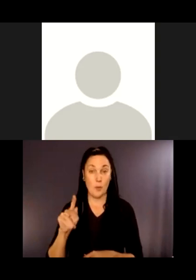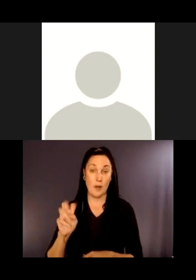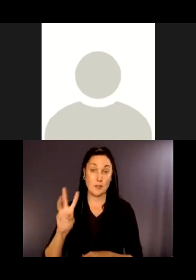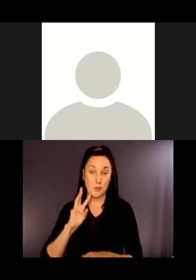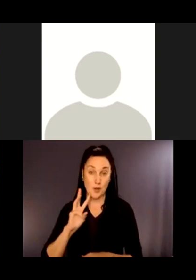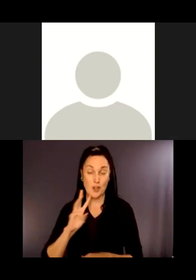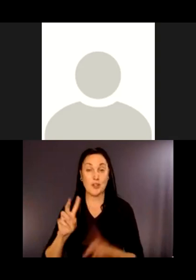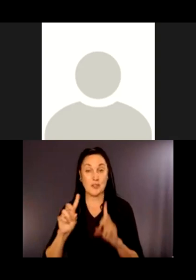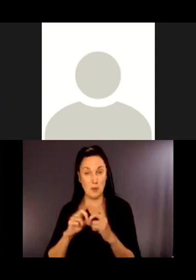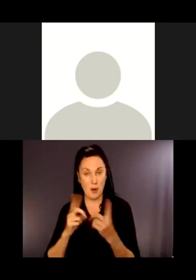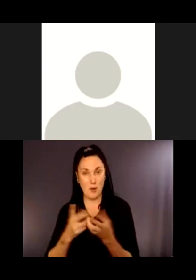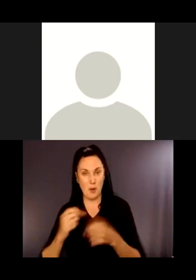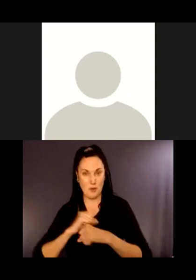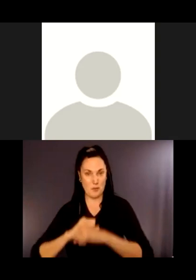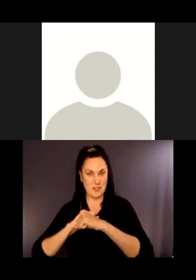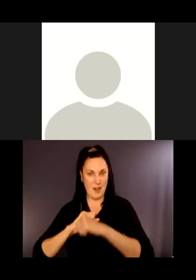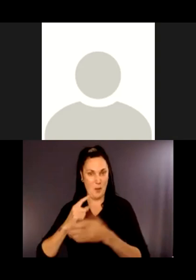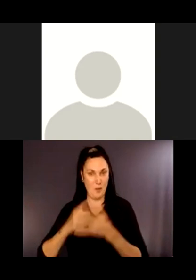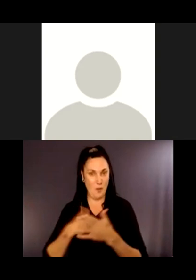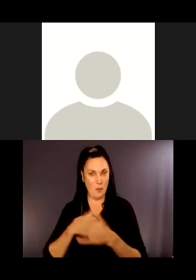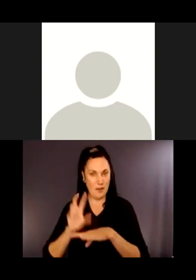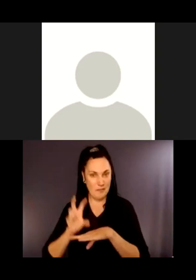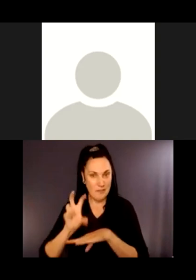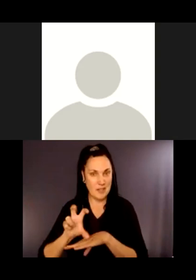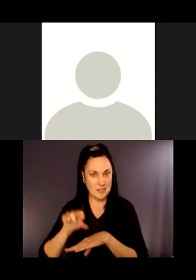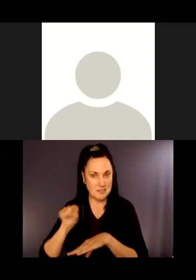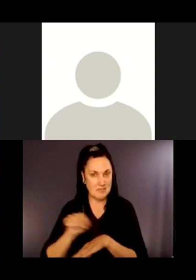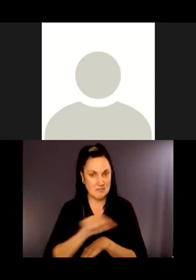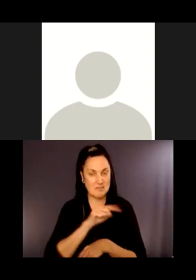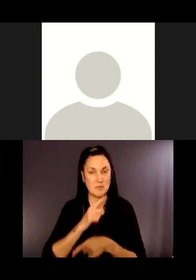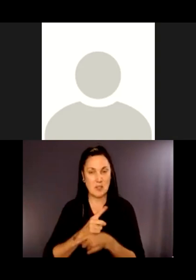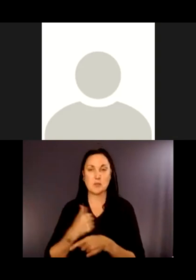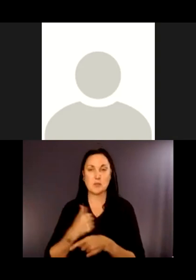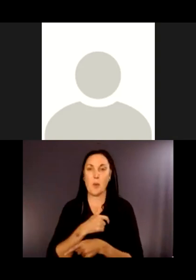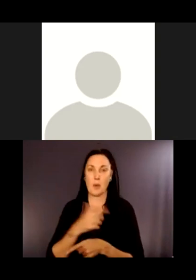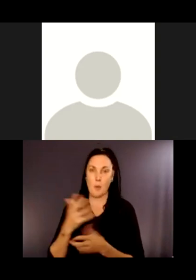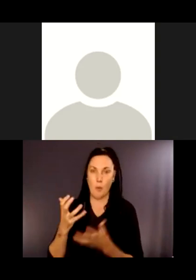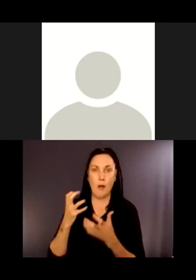protect our rate payers' investment. We're very happy for everybody to give us input tonight or as